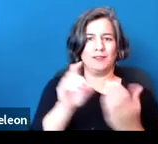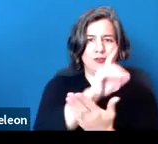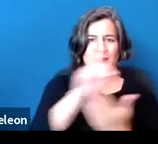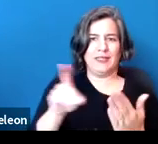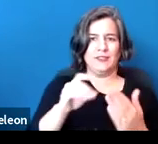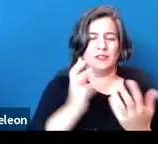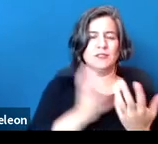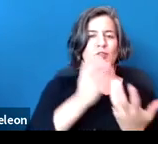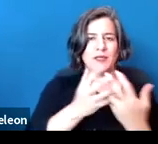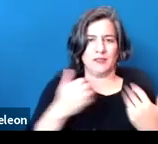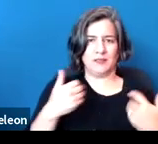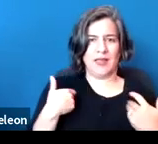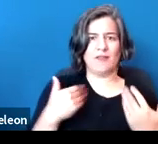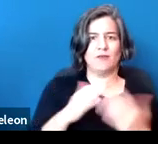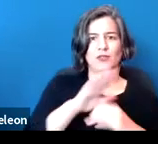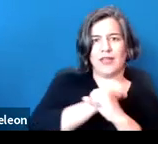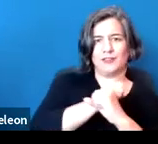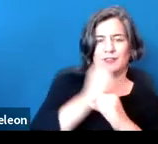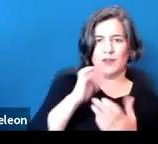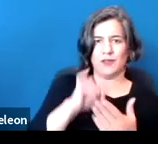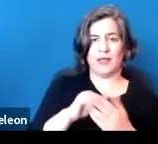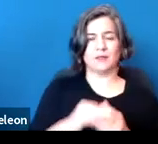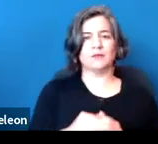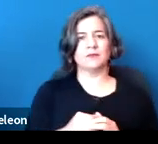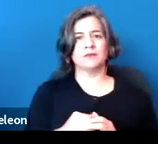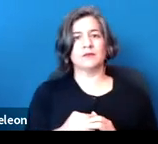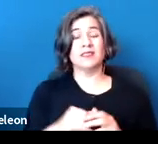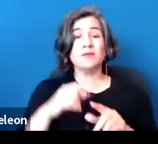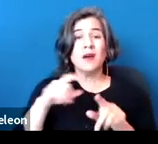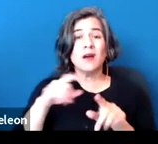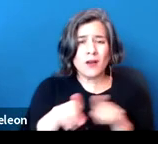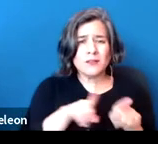There's also the potential for the highly contagious nature of COVID-19